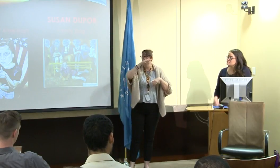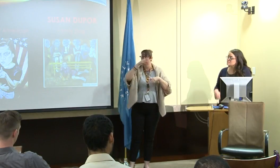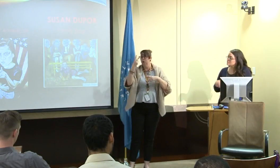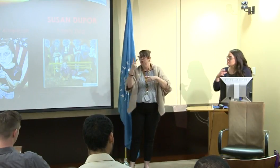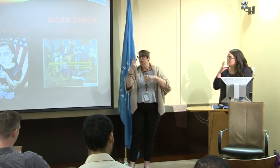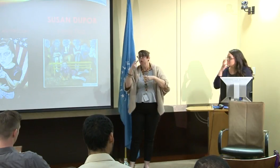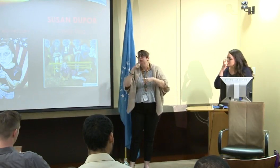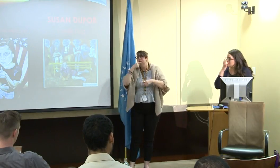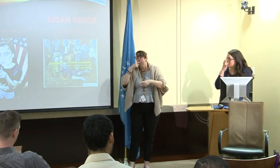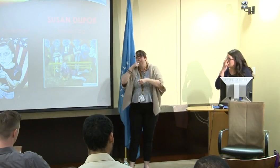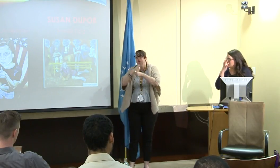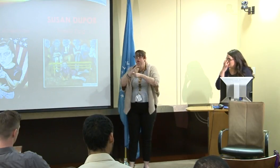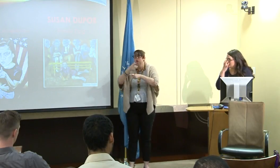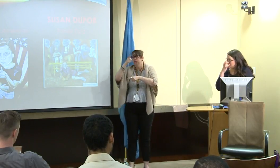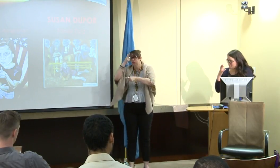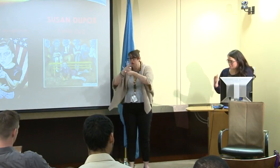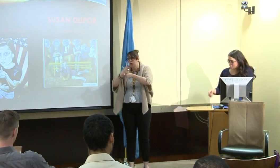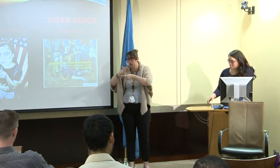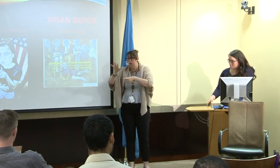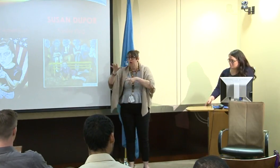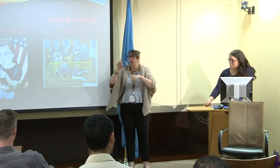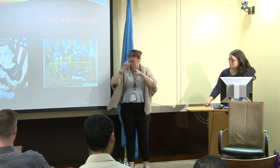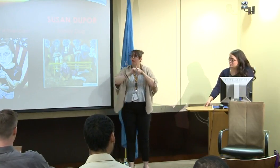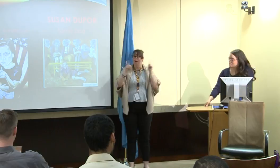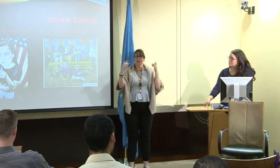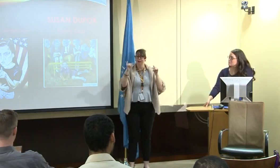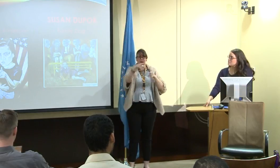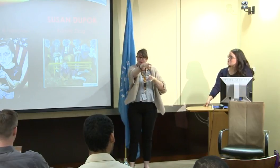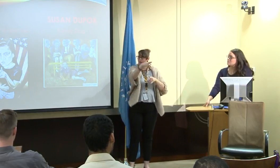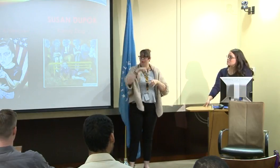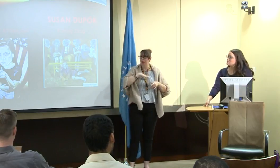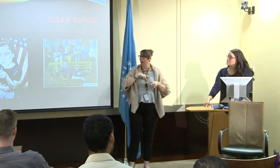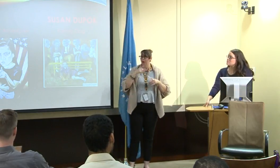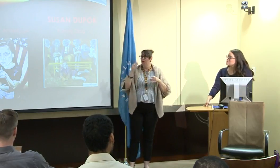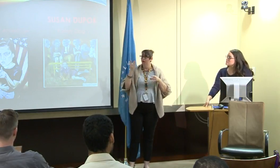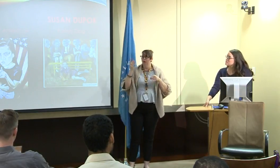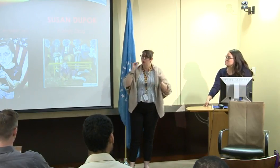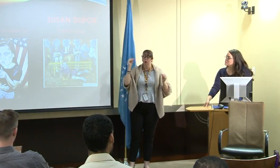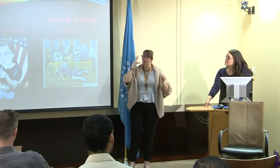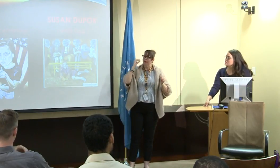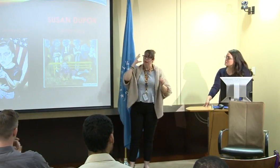and they come from a deaf family. And there are hearing people in the family who do sign.